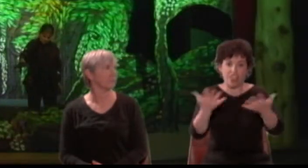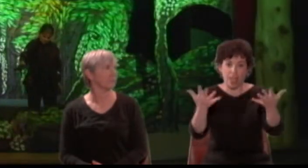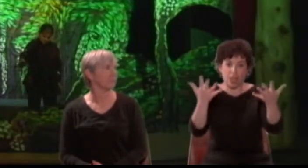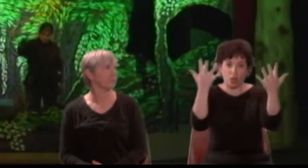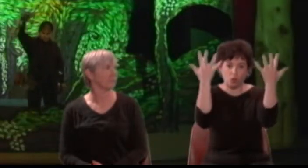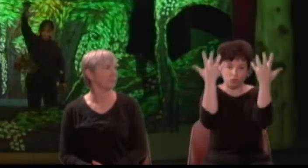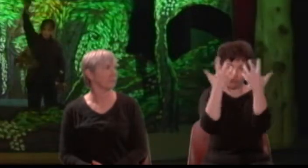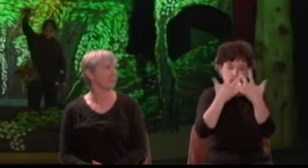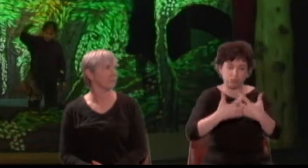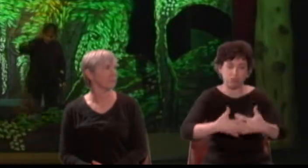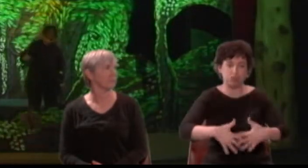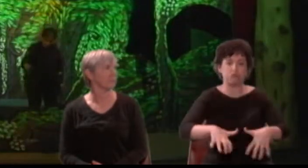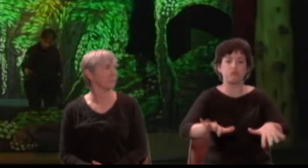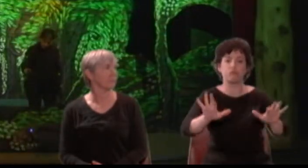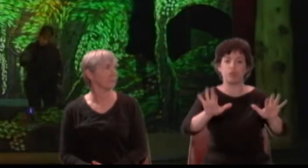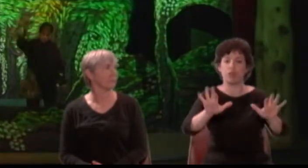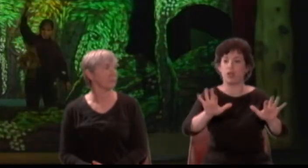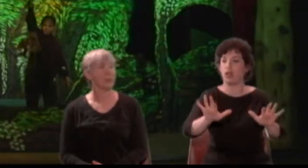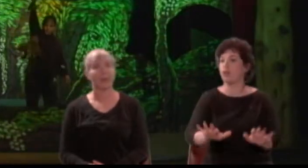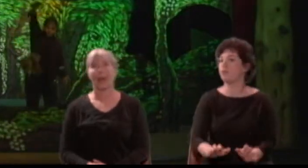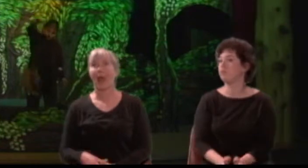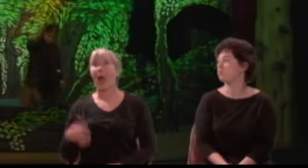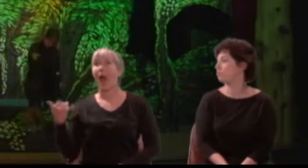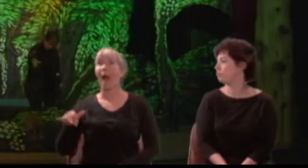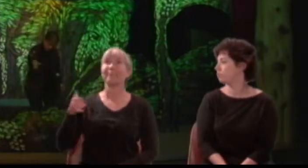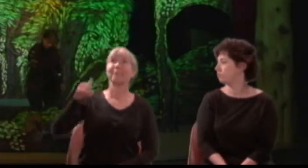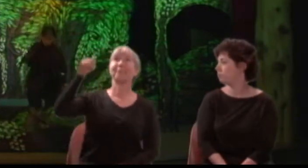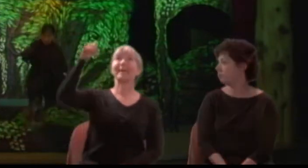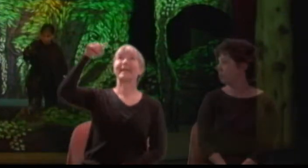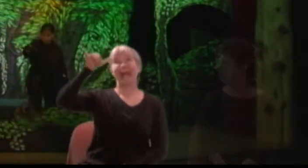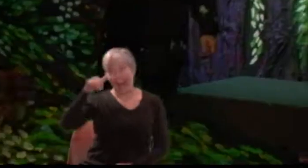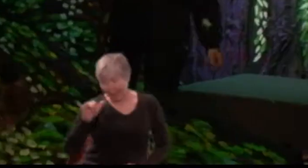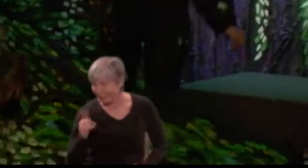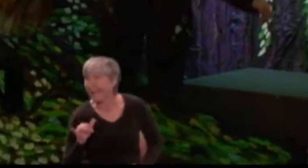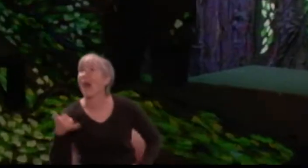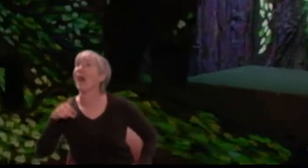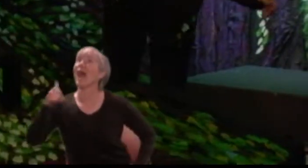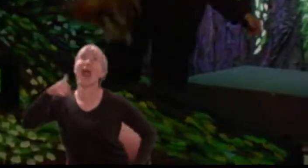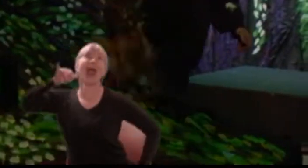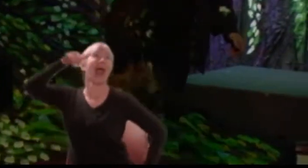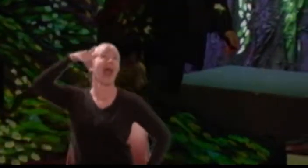Puck: Up and down, up and down, I will lead them up and down: